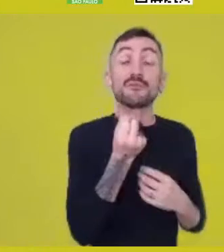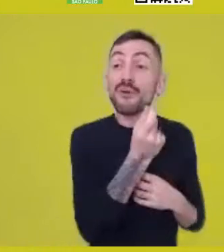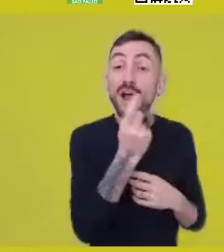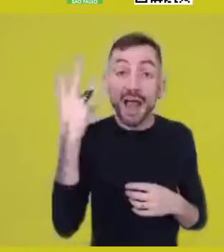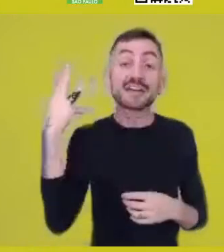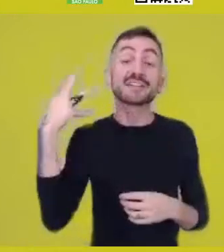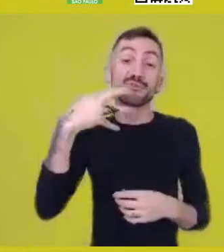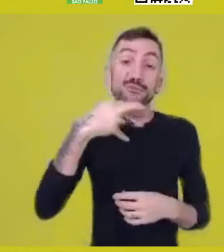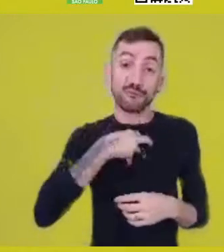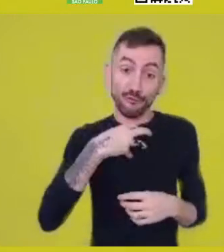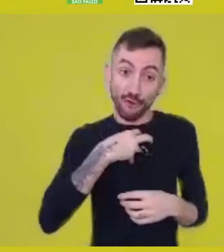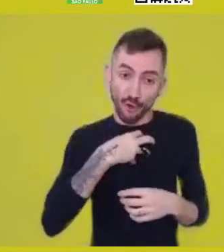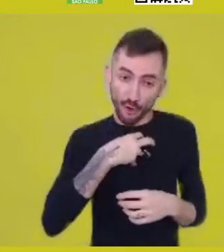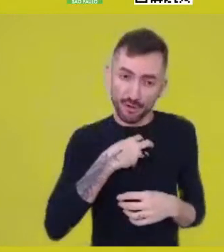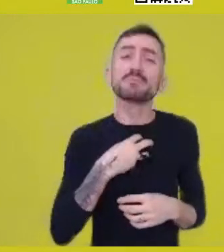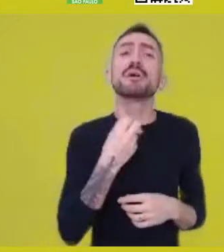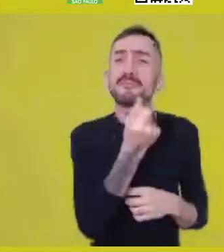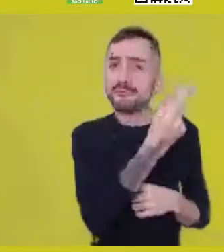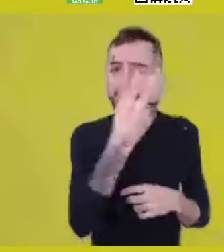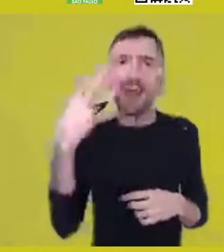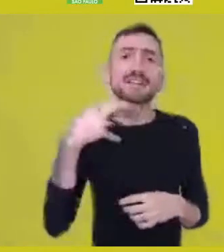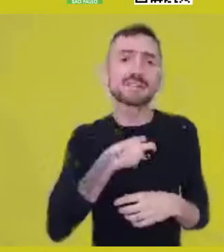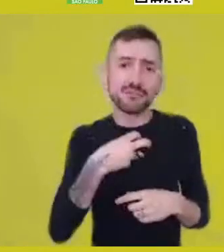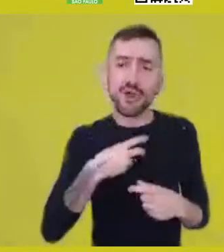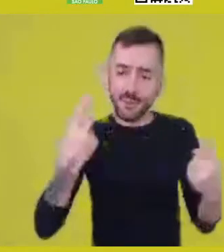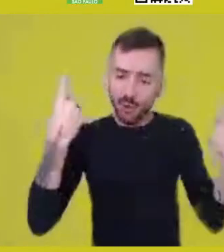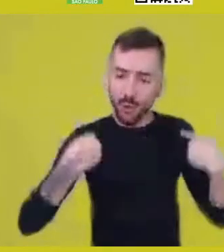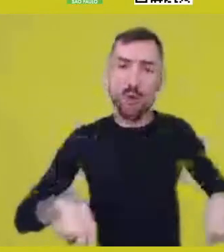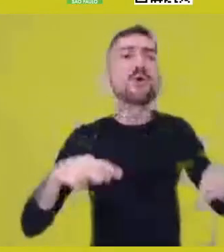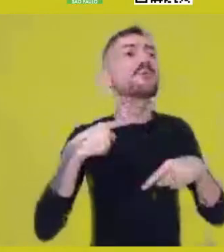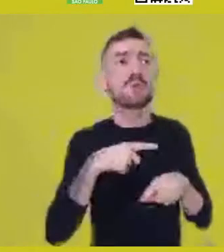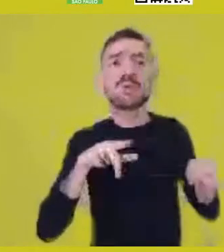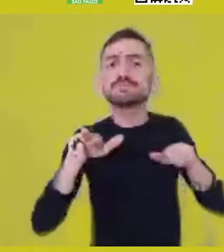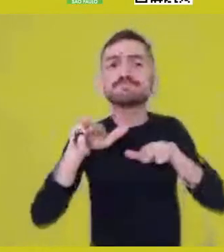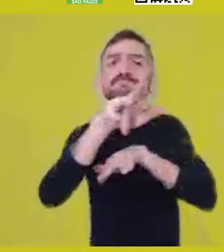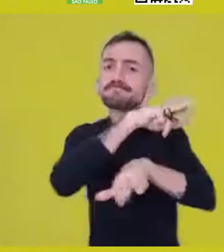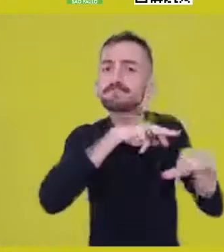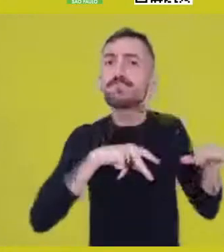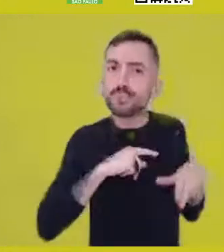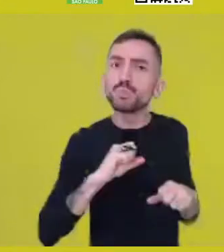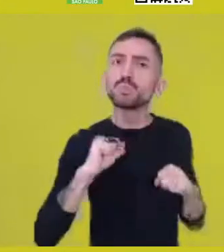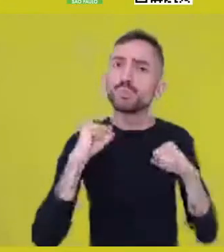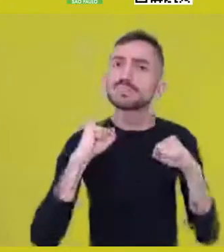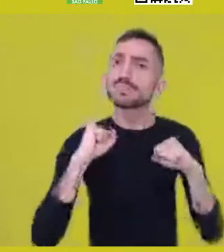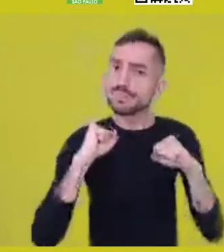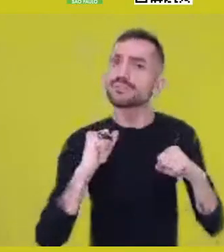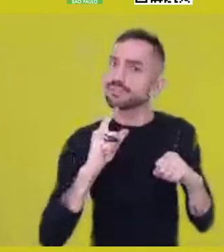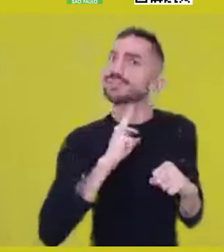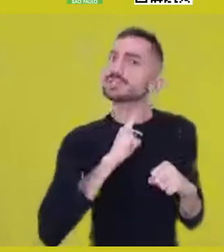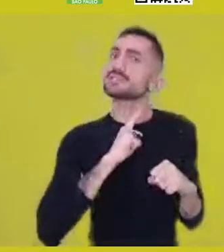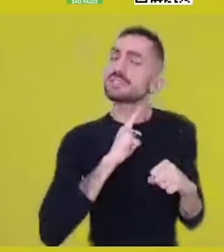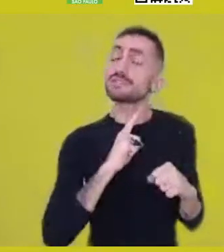meaning, there are many possible bodies, these bodies, in relation,